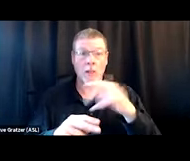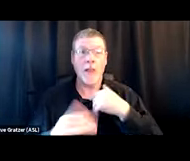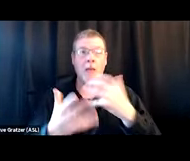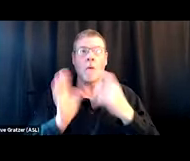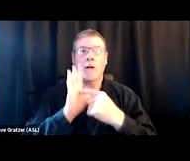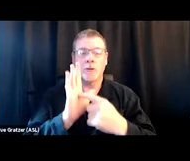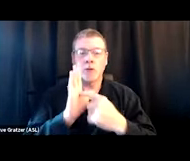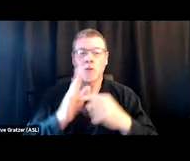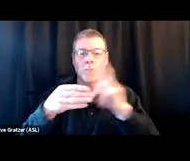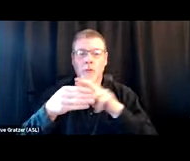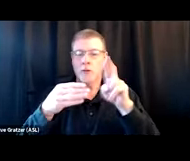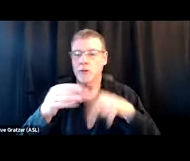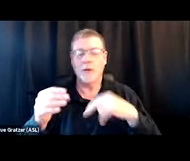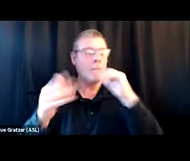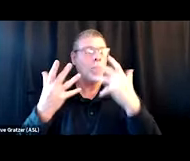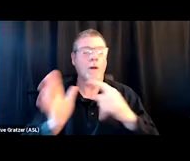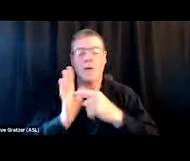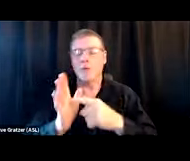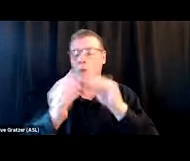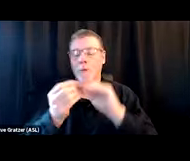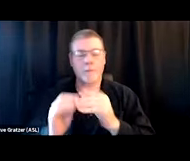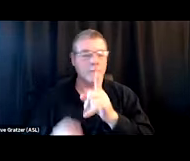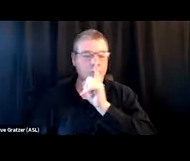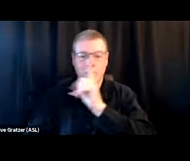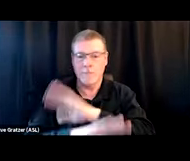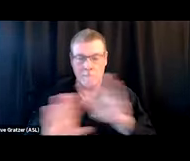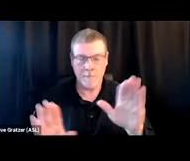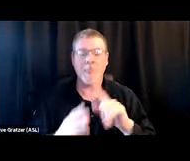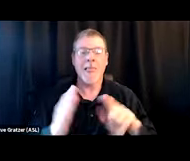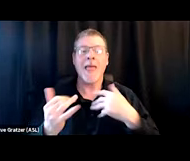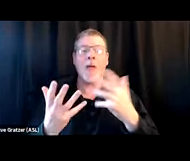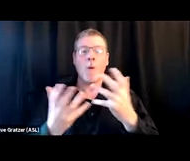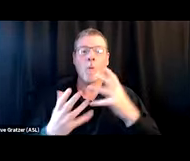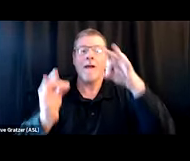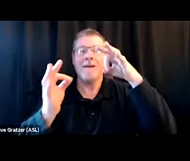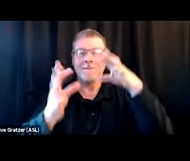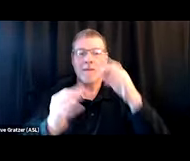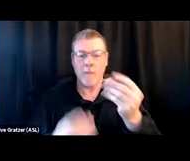And I don't wanna show you data, I don't wanna show you numbers. I want you to hear what some of the feedback that trickles back up to us is like.